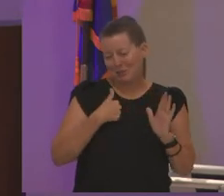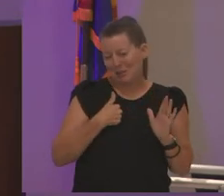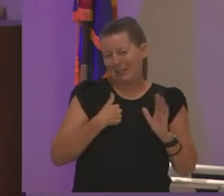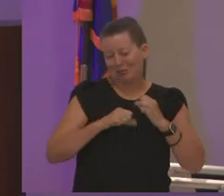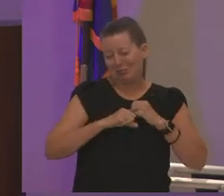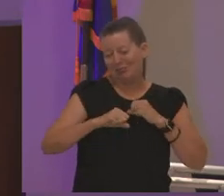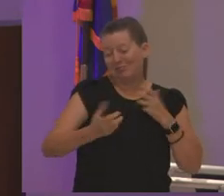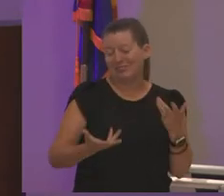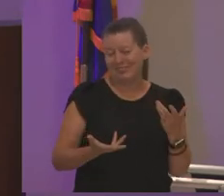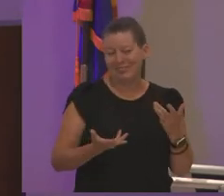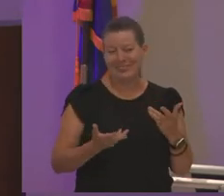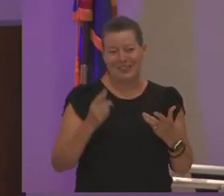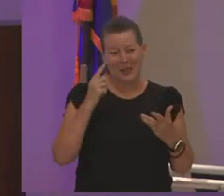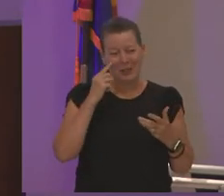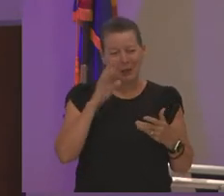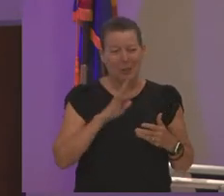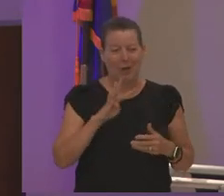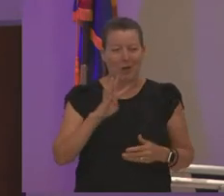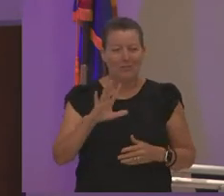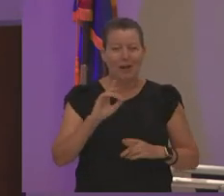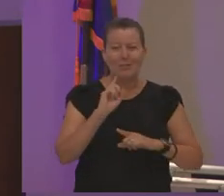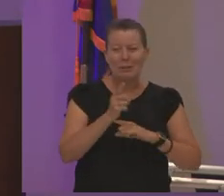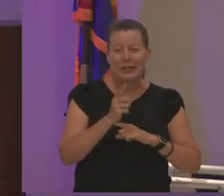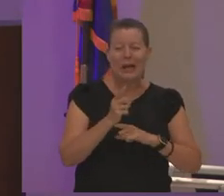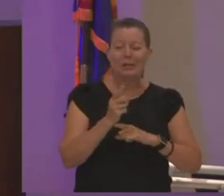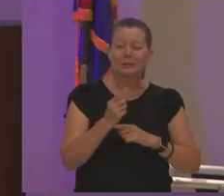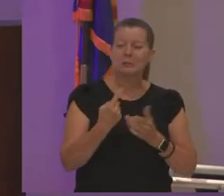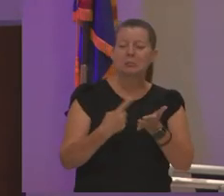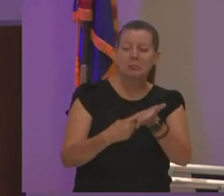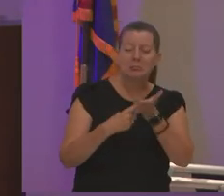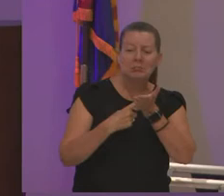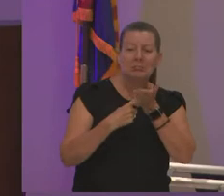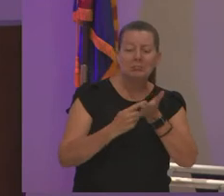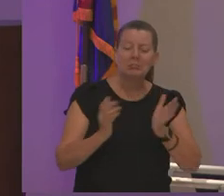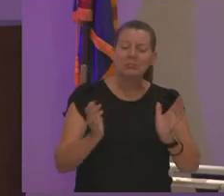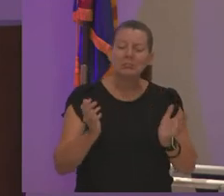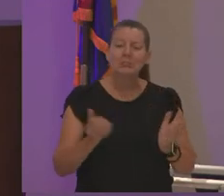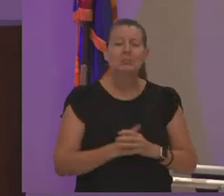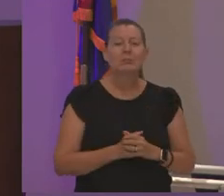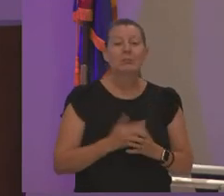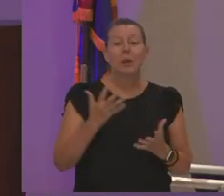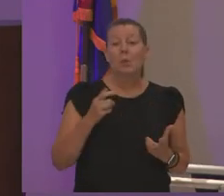you know i think it went for about 45 minutes um i wanted her to open for me